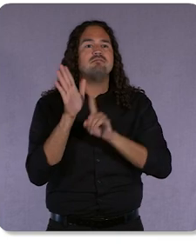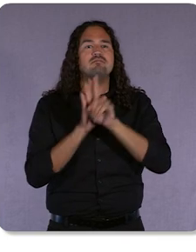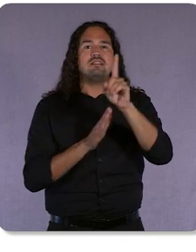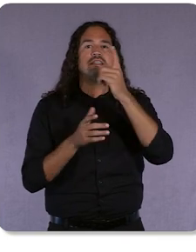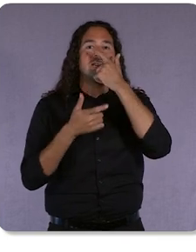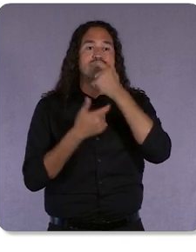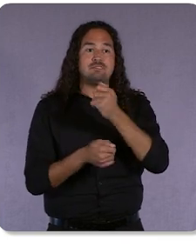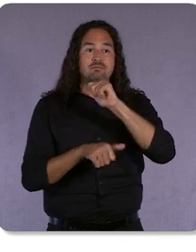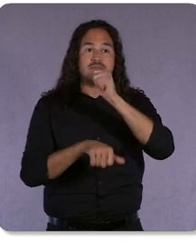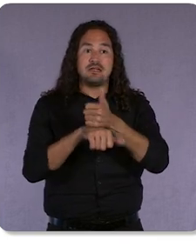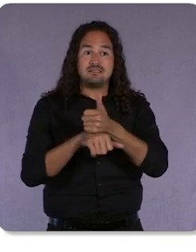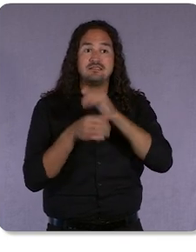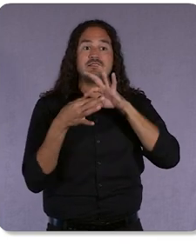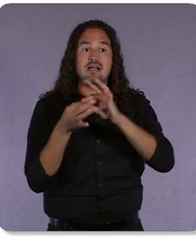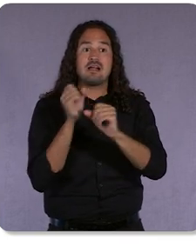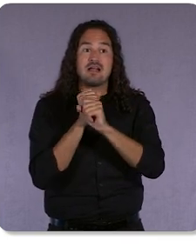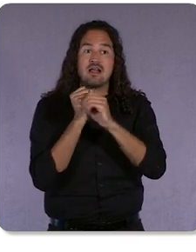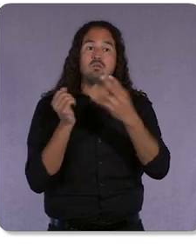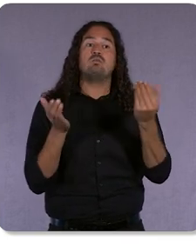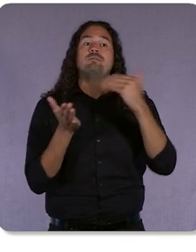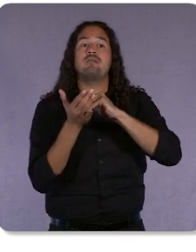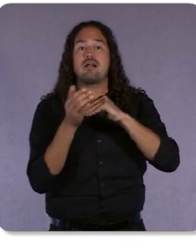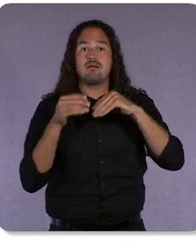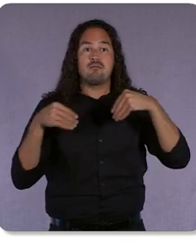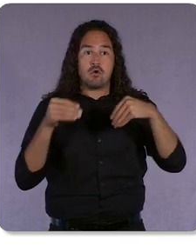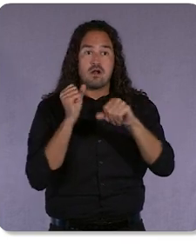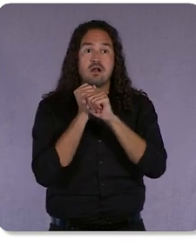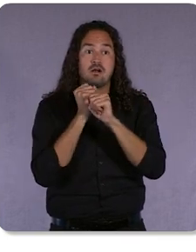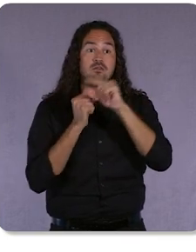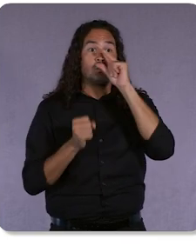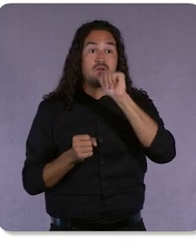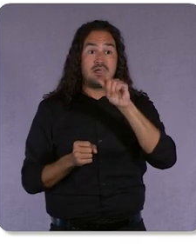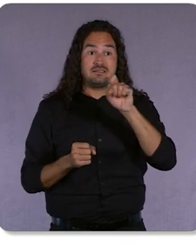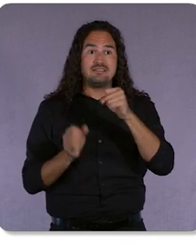and Display & Video 360 to incorporate signals from these Privacy Sandbox APIs.